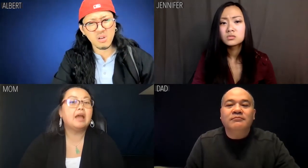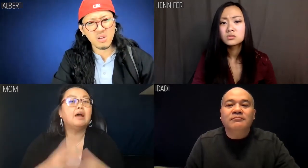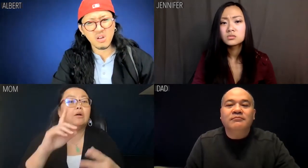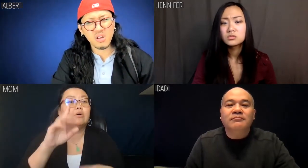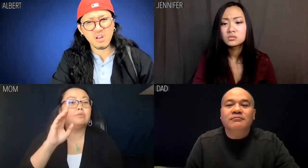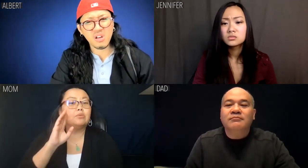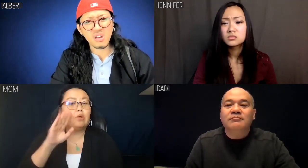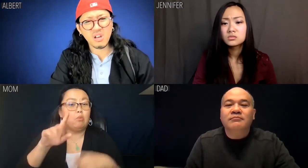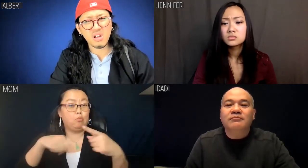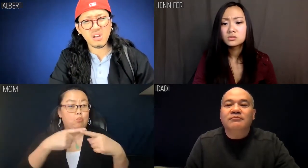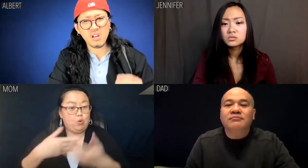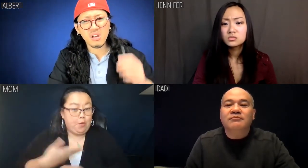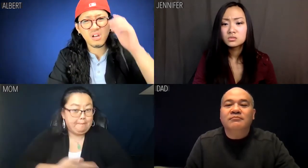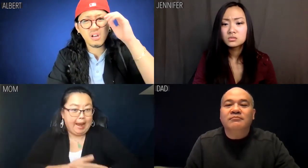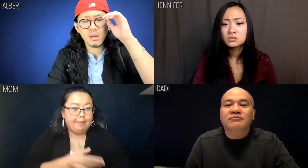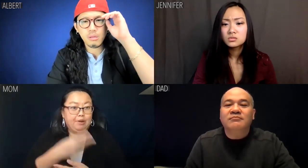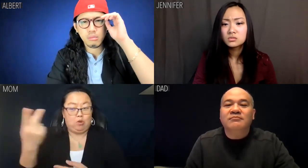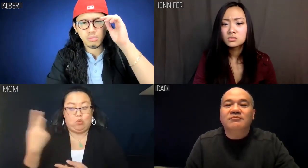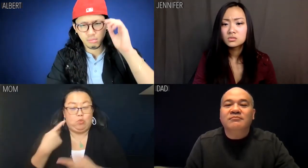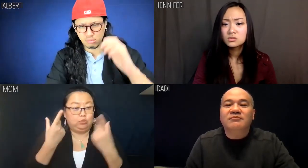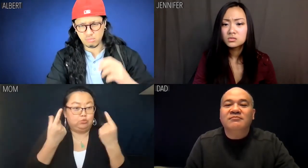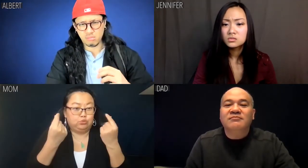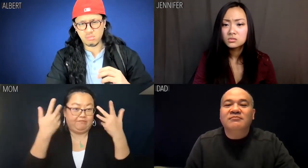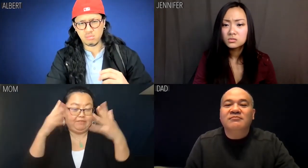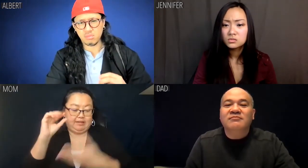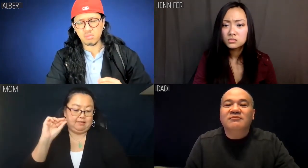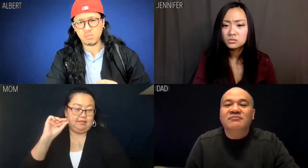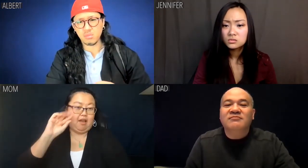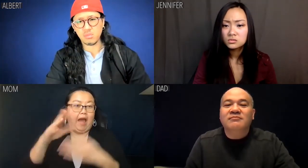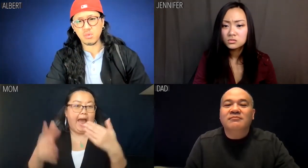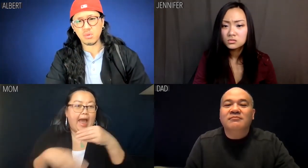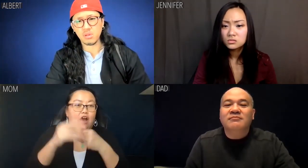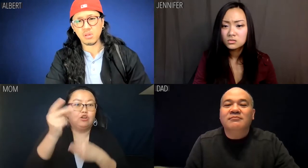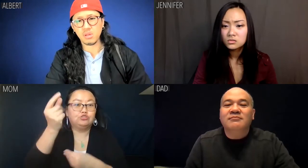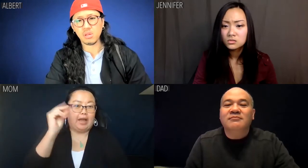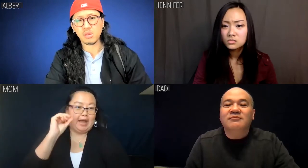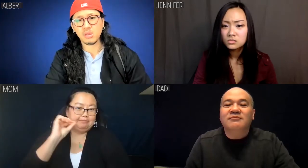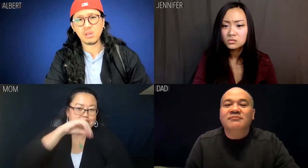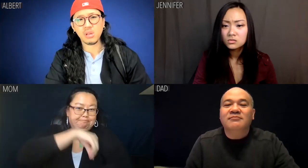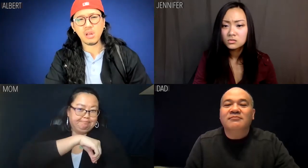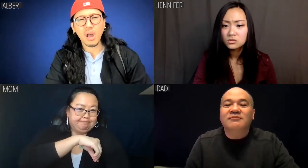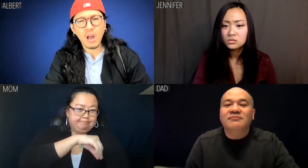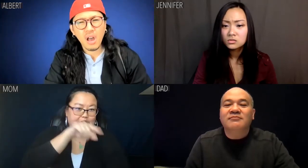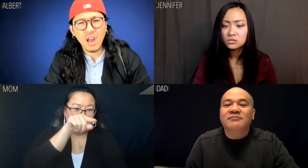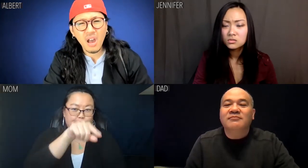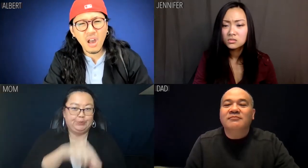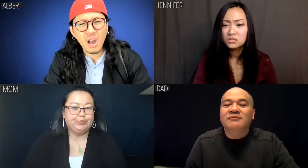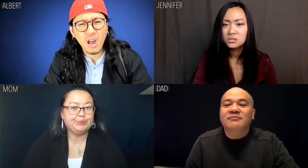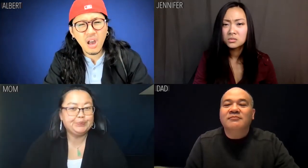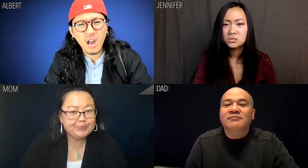Dad: We had dog microchips installed in you when you were babies.